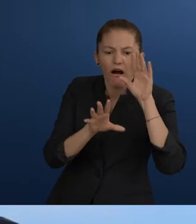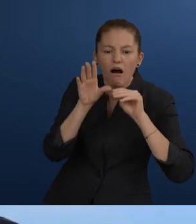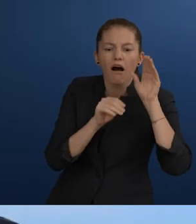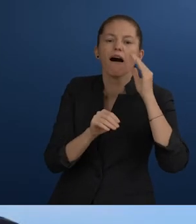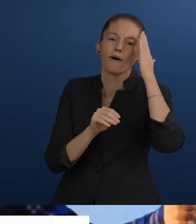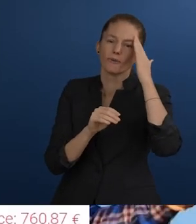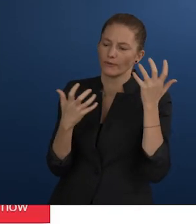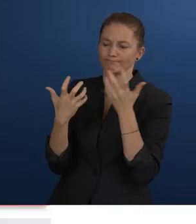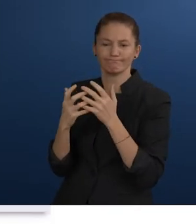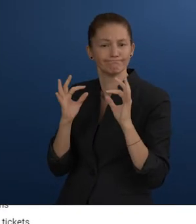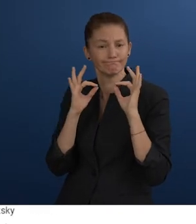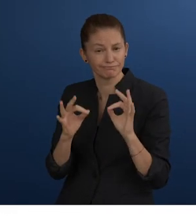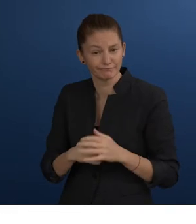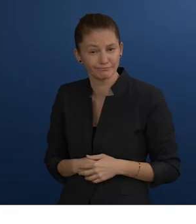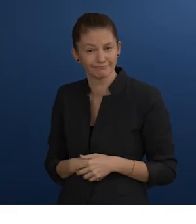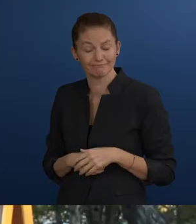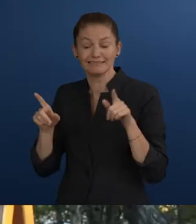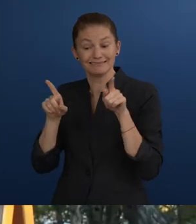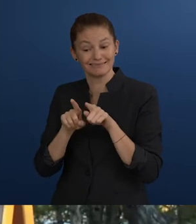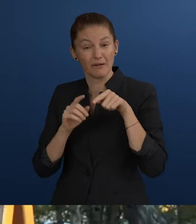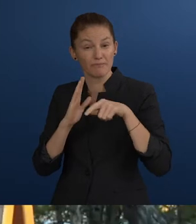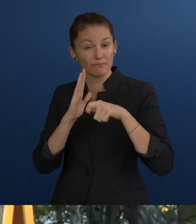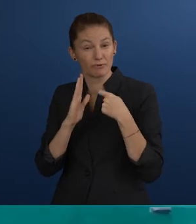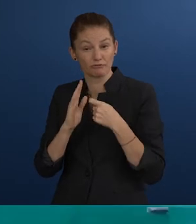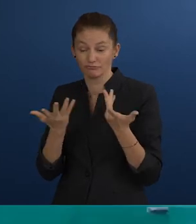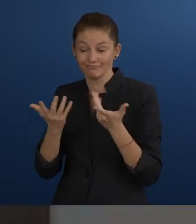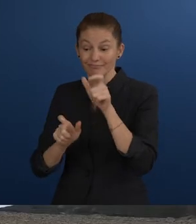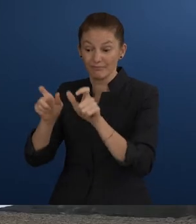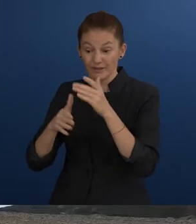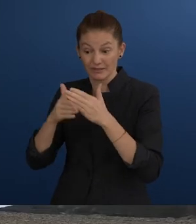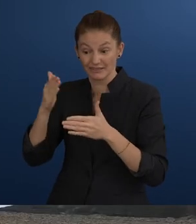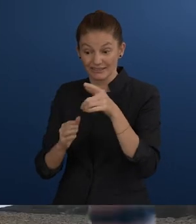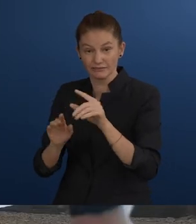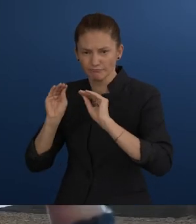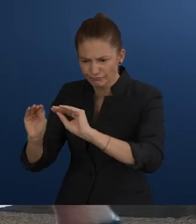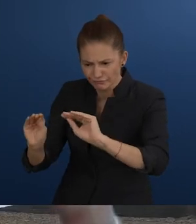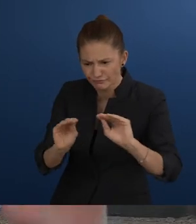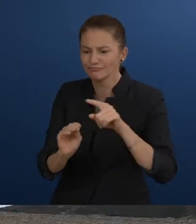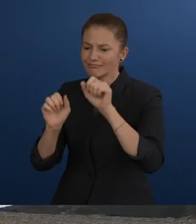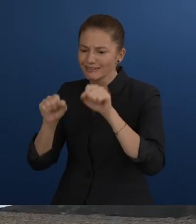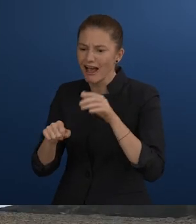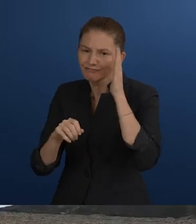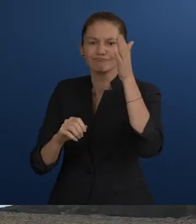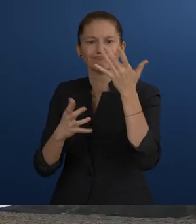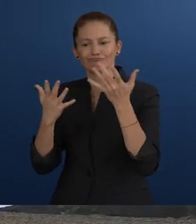trains people with disabilities to become tourist guides. Renat Anpilogov: “Greetings from St. Petersburg!